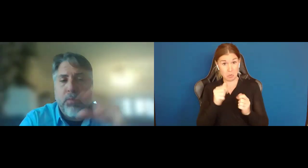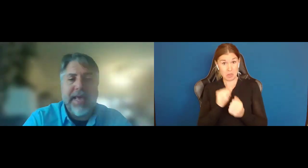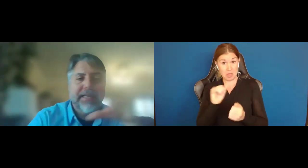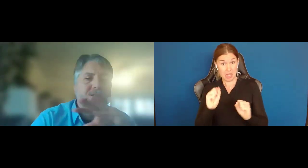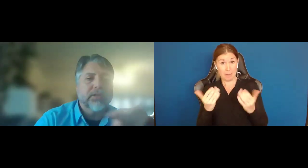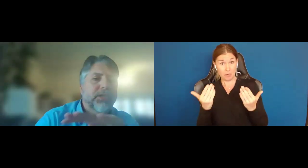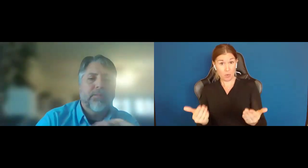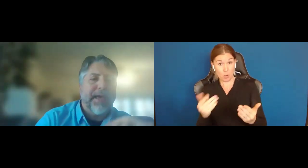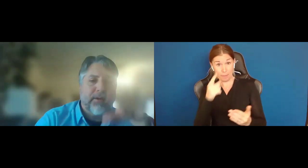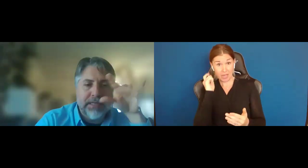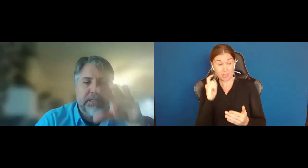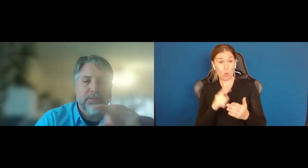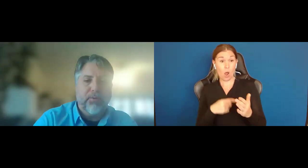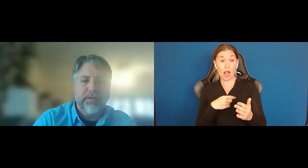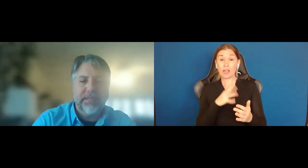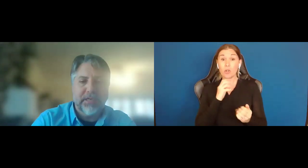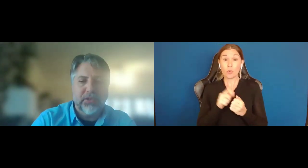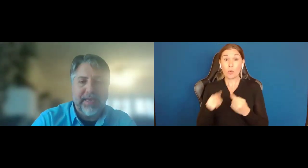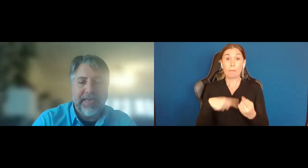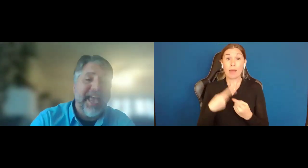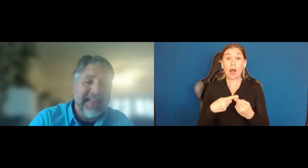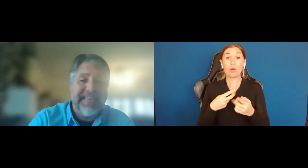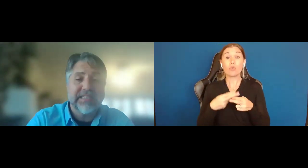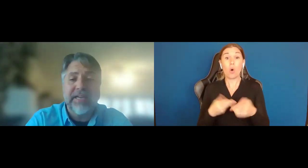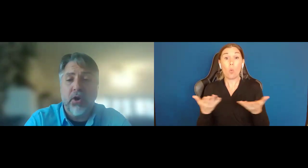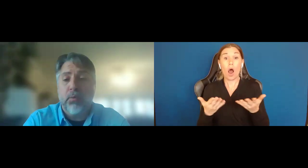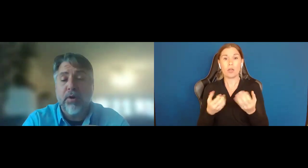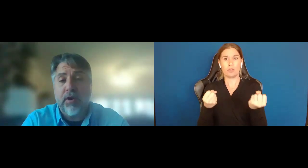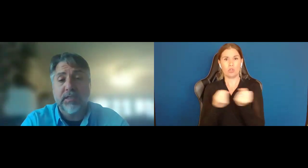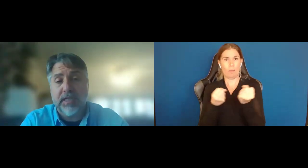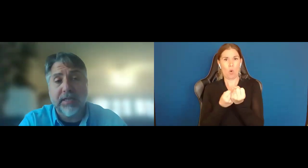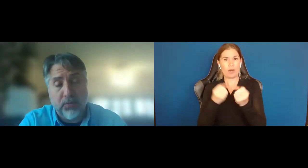Because what I can talk to you about is Supported Decision Making. Yes, I know we are on slide